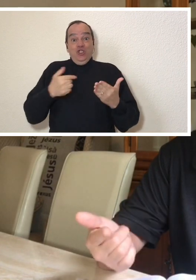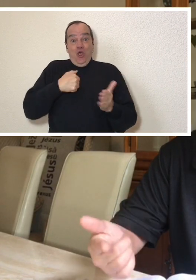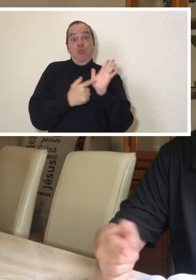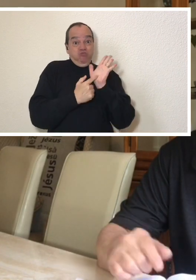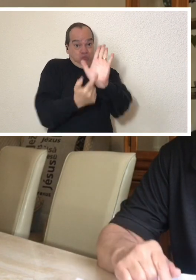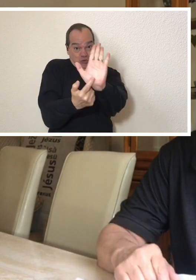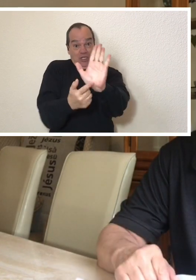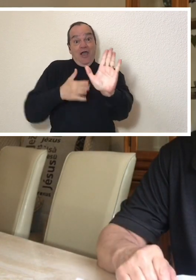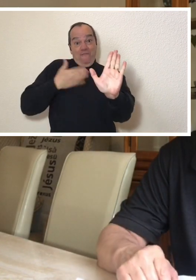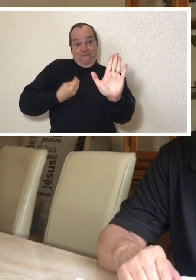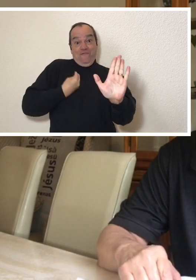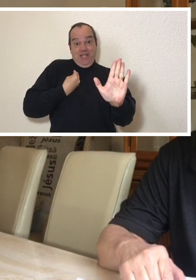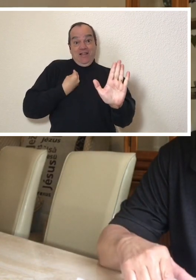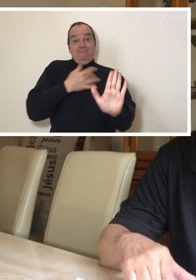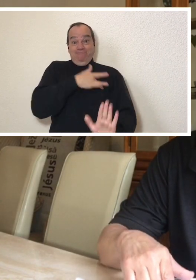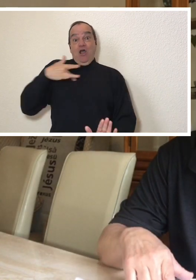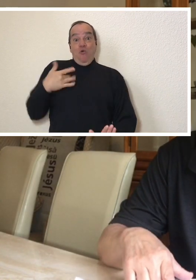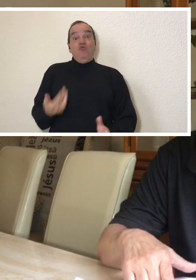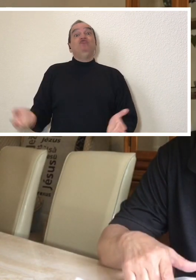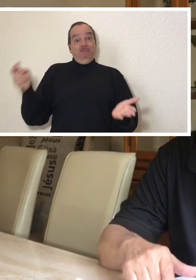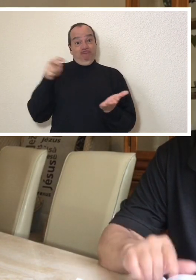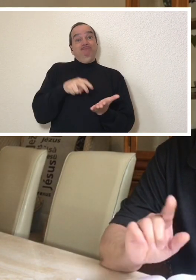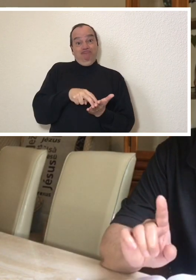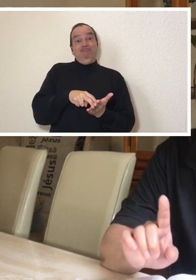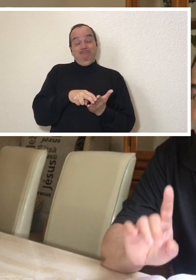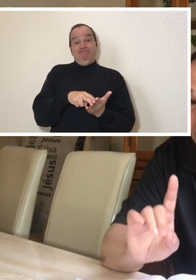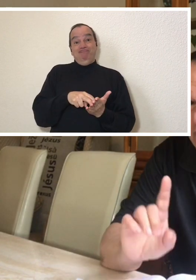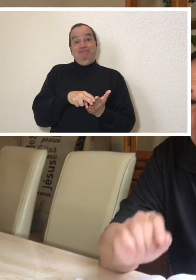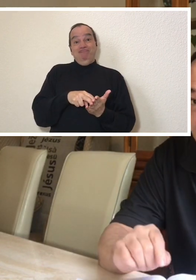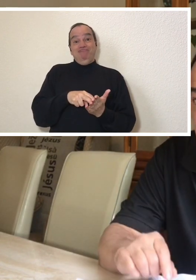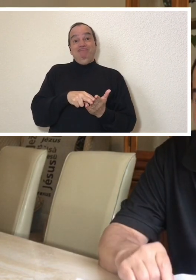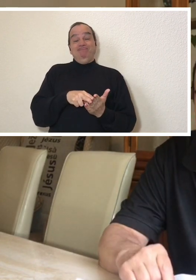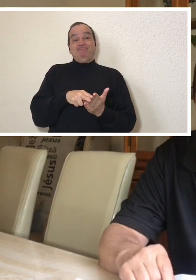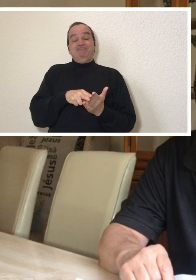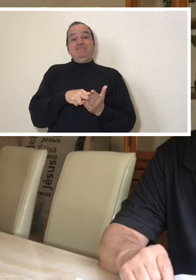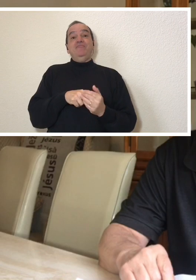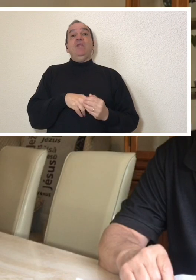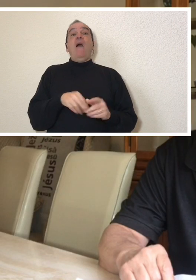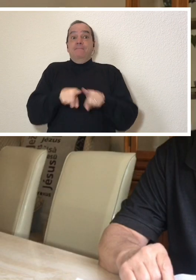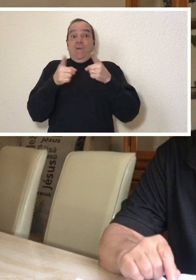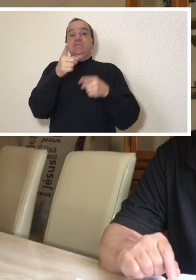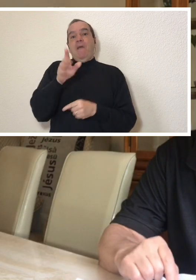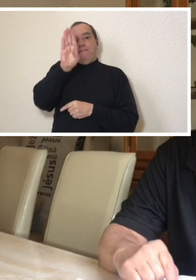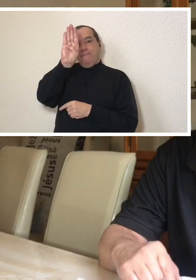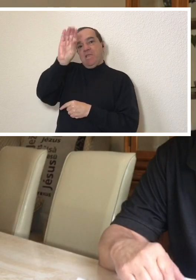living proof of the Power of your prayers. Well, going back to the biopsy